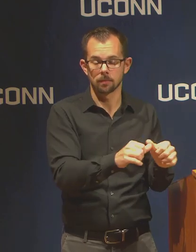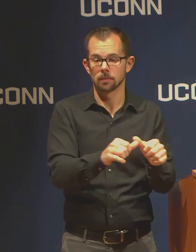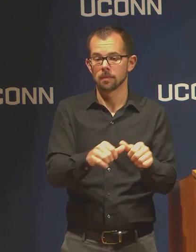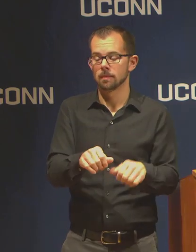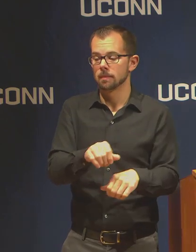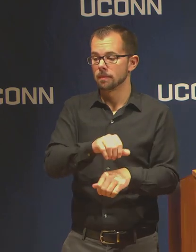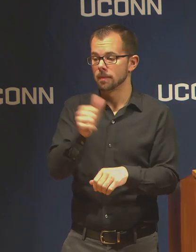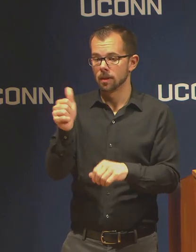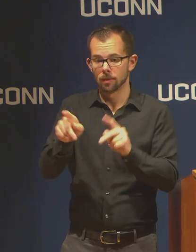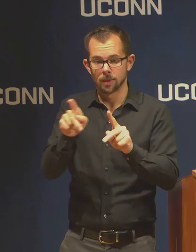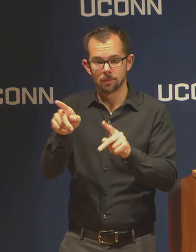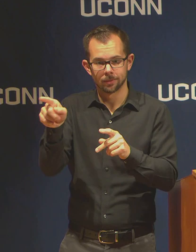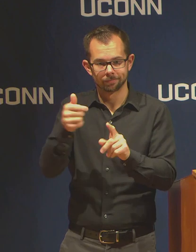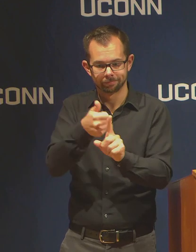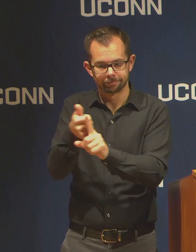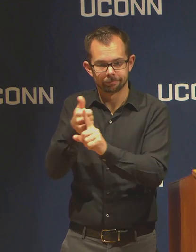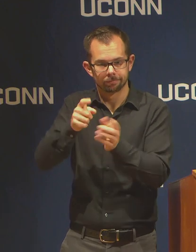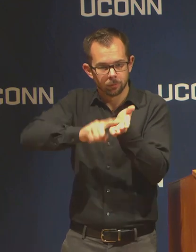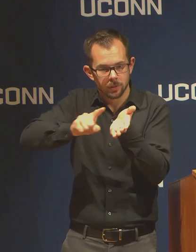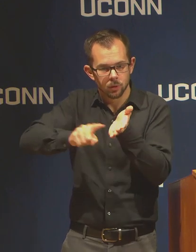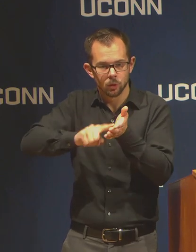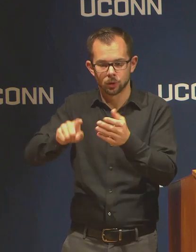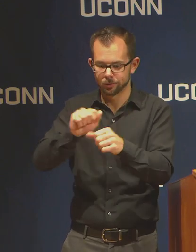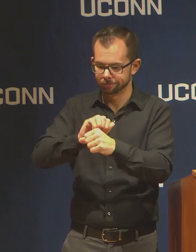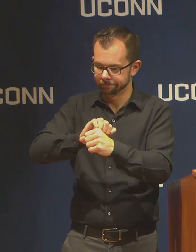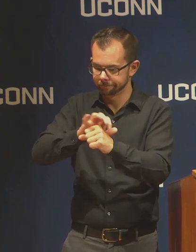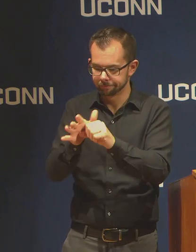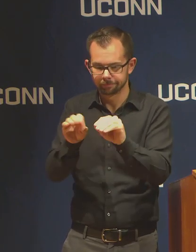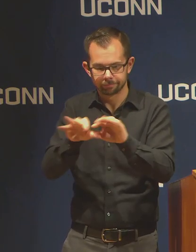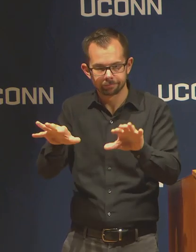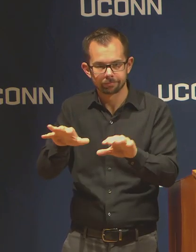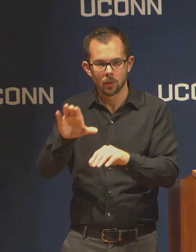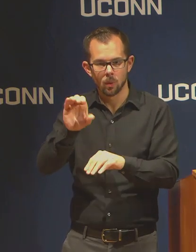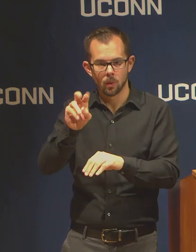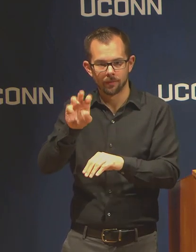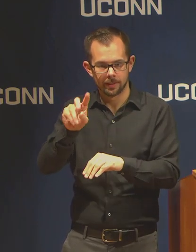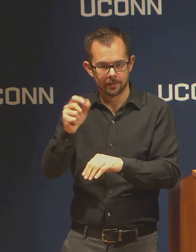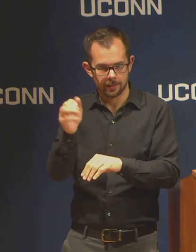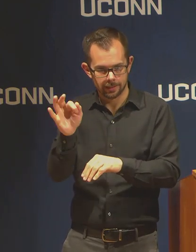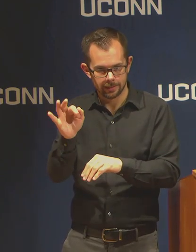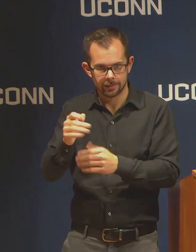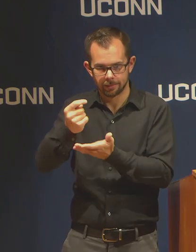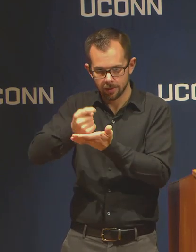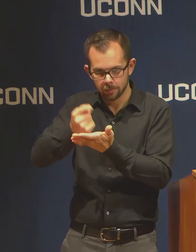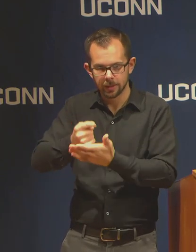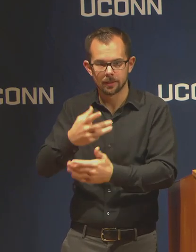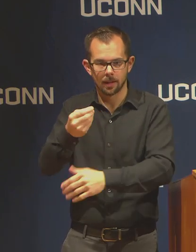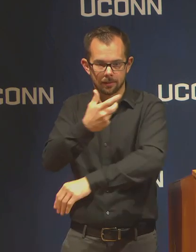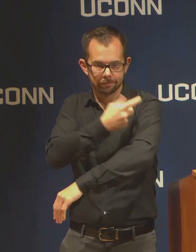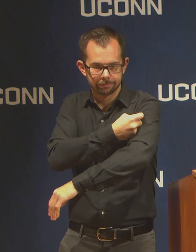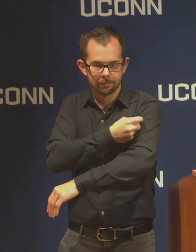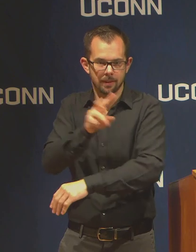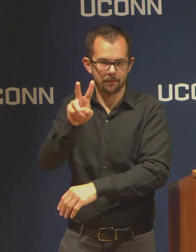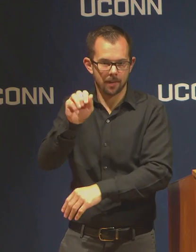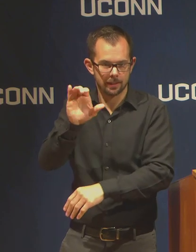on COVID therapies and vaccines, and so we would like that to continue.